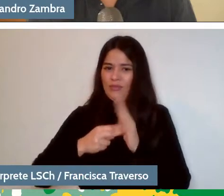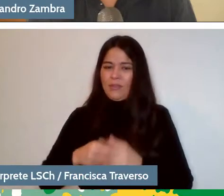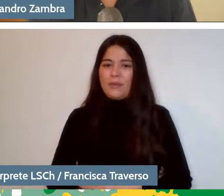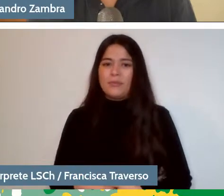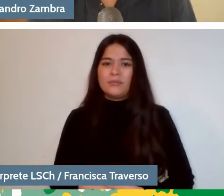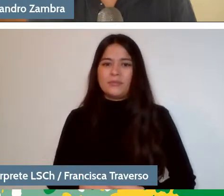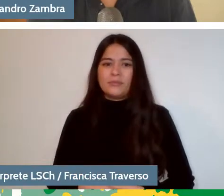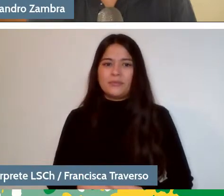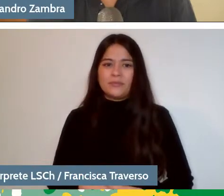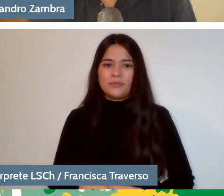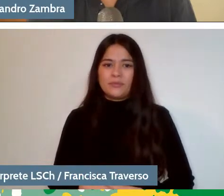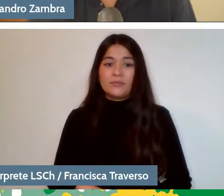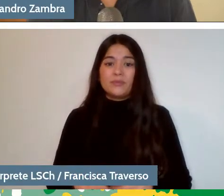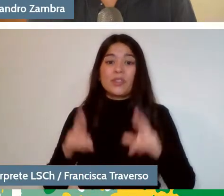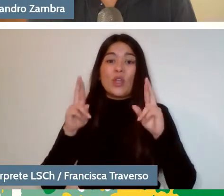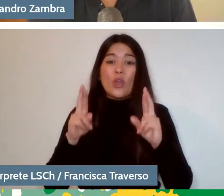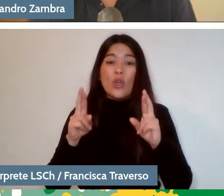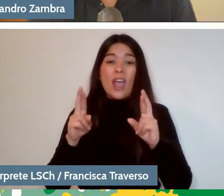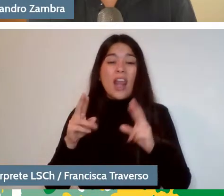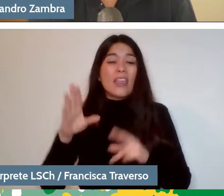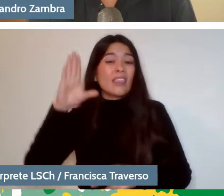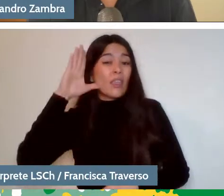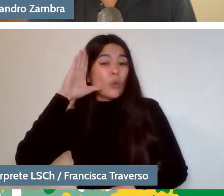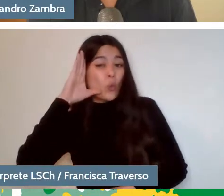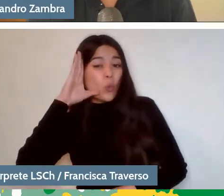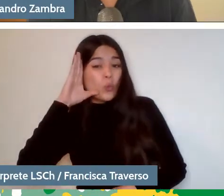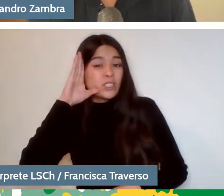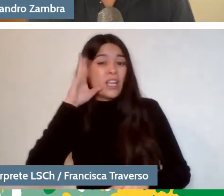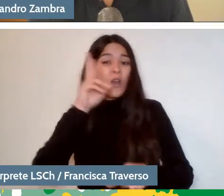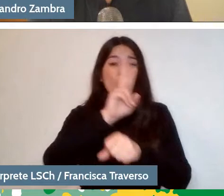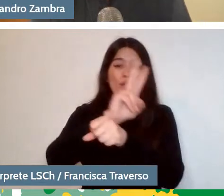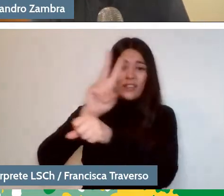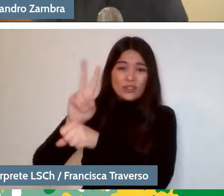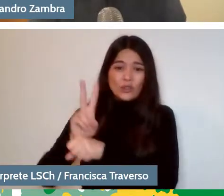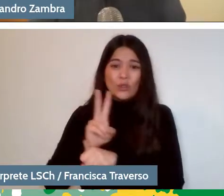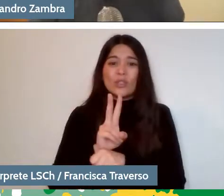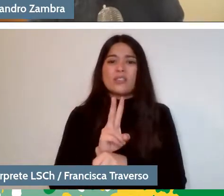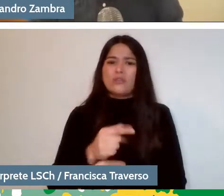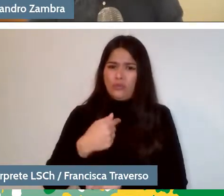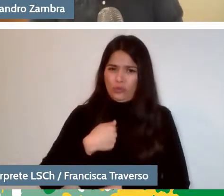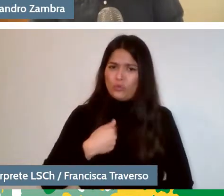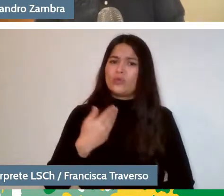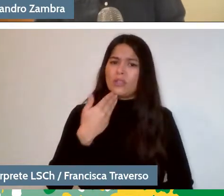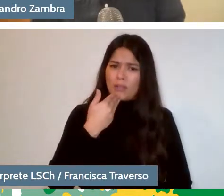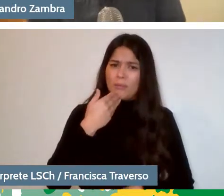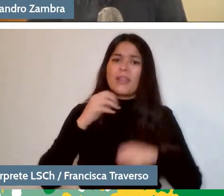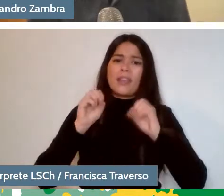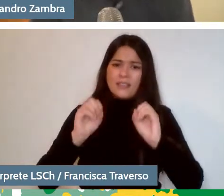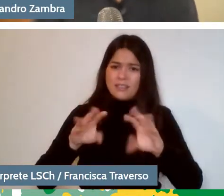I hope many teachers have listened to you. I also teach and, I promise you,